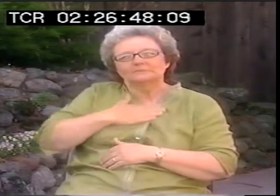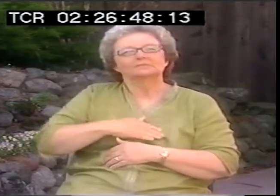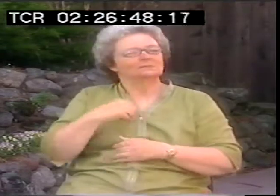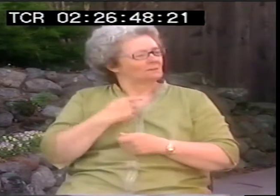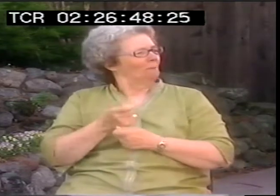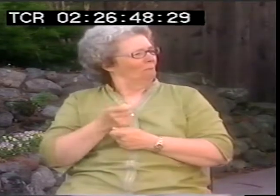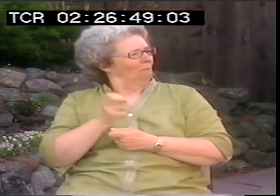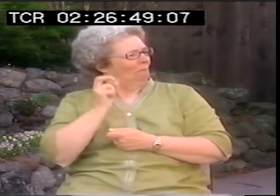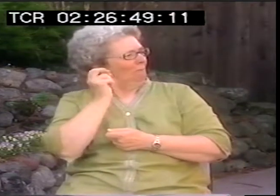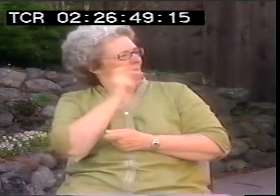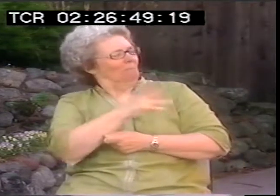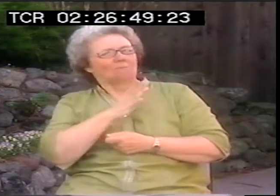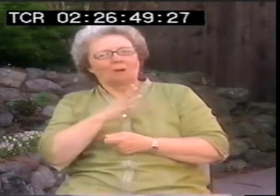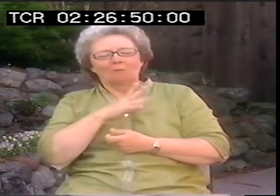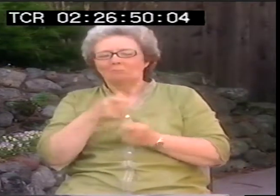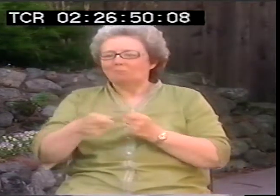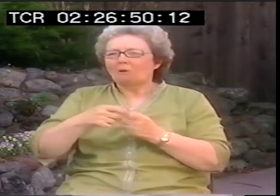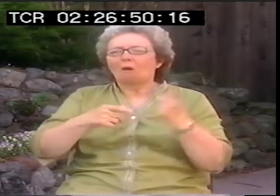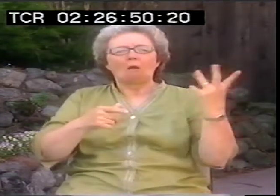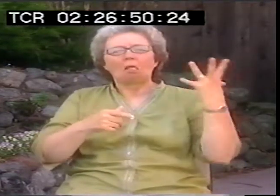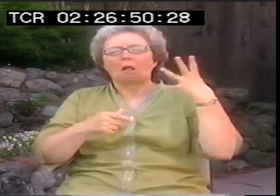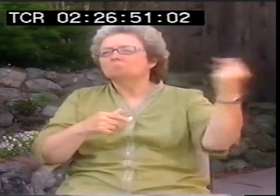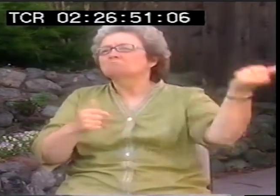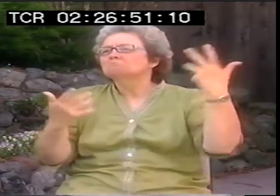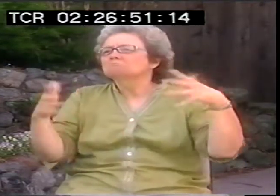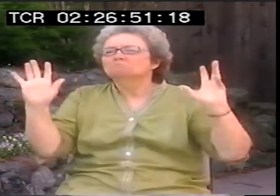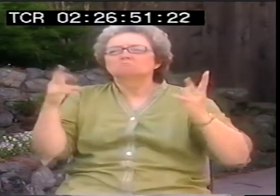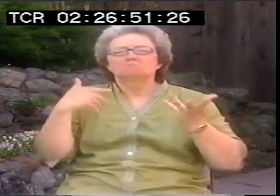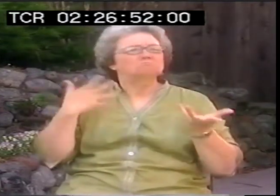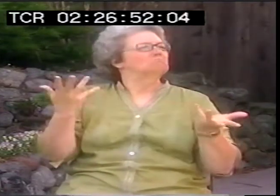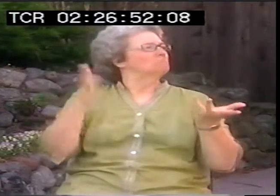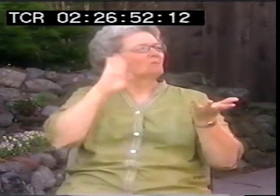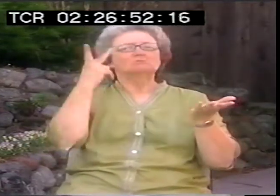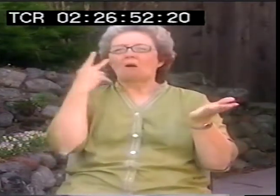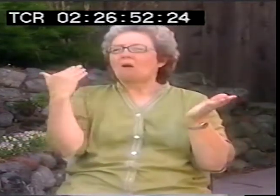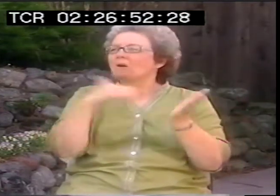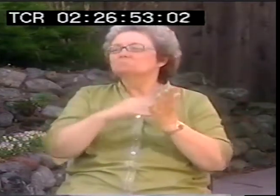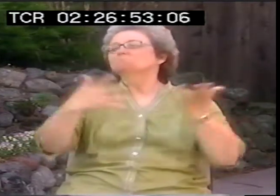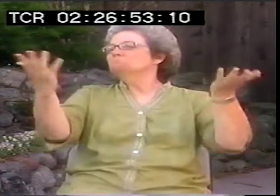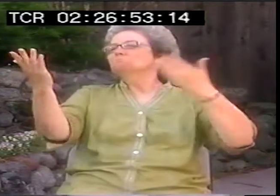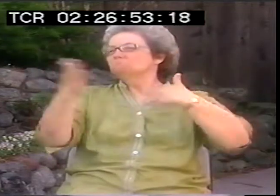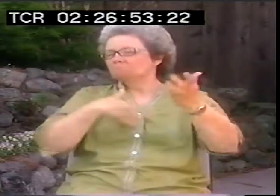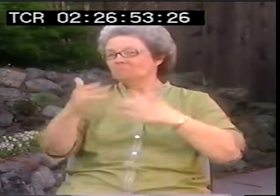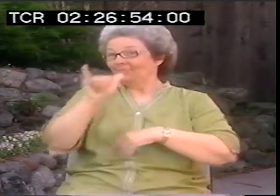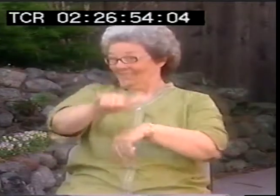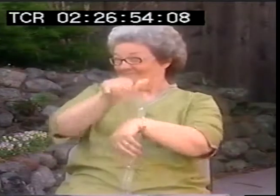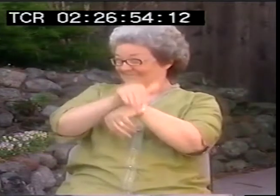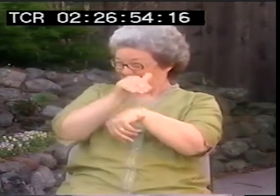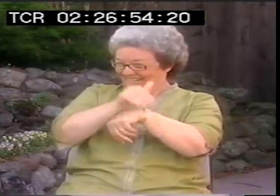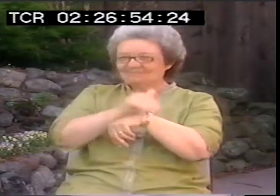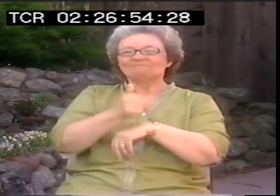You should check it out next time you work. Go see. OK. So he kept playing cards. I looked up and he'd gone.